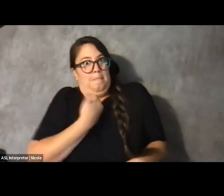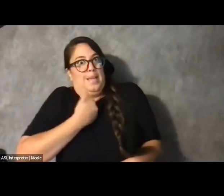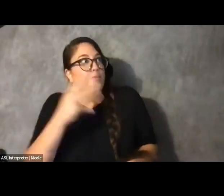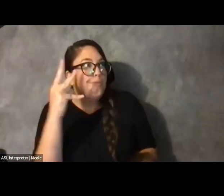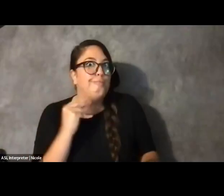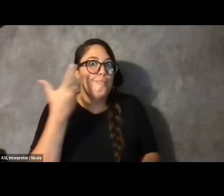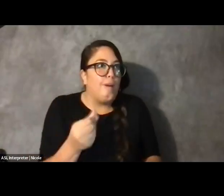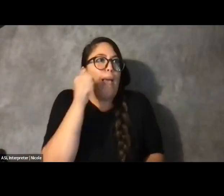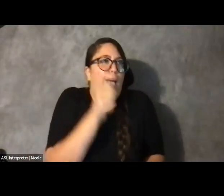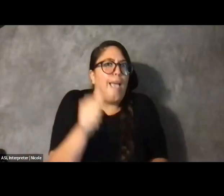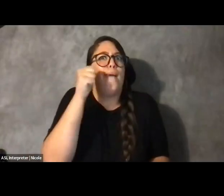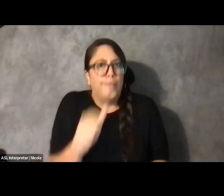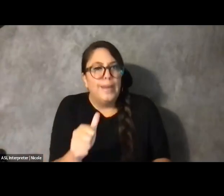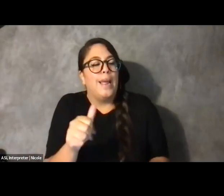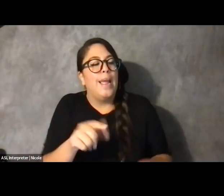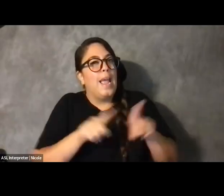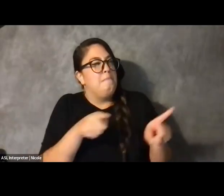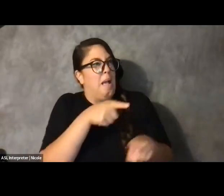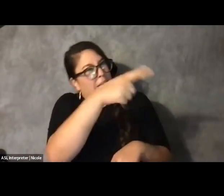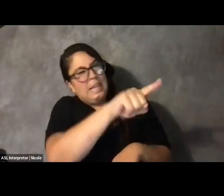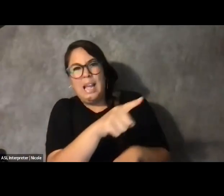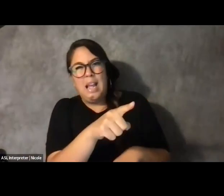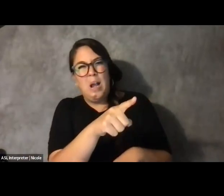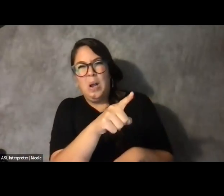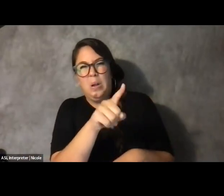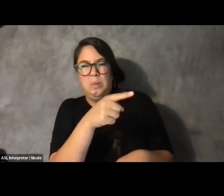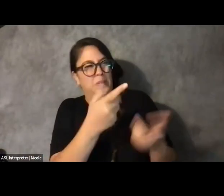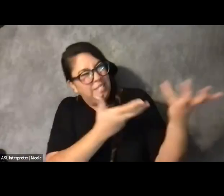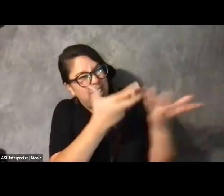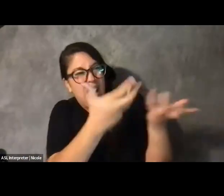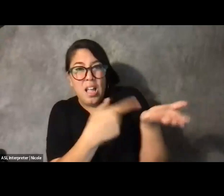But rarely did we engage in conversations about what community could mean for me